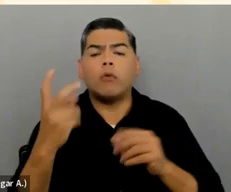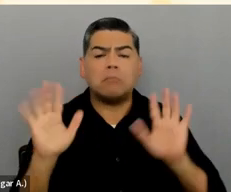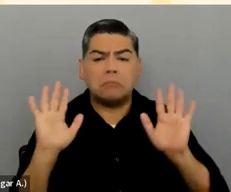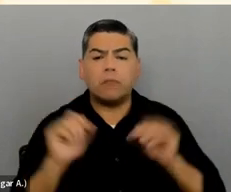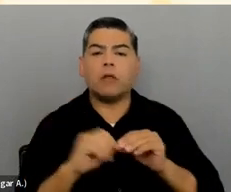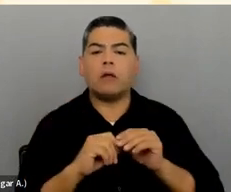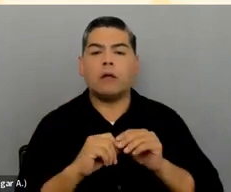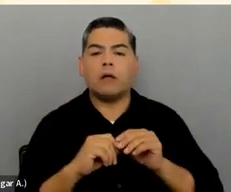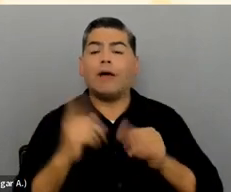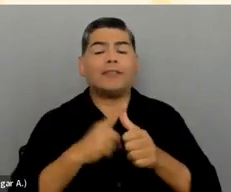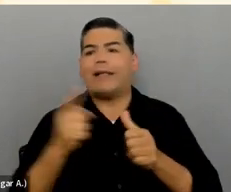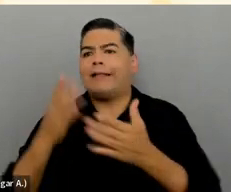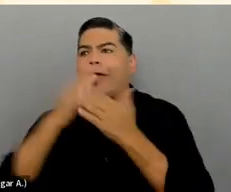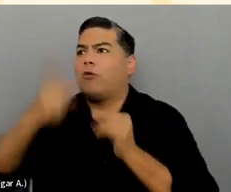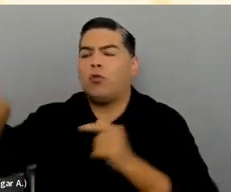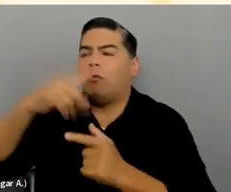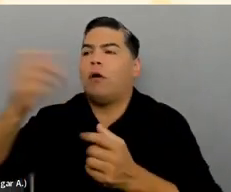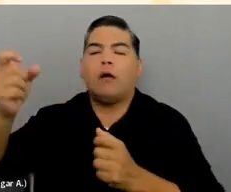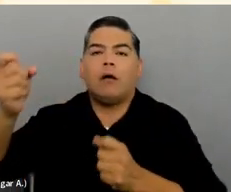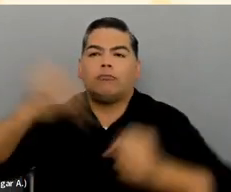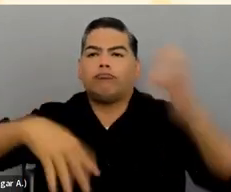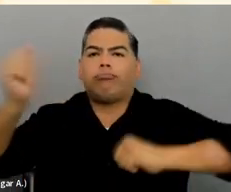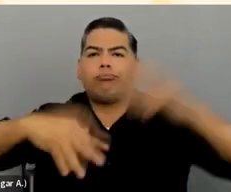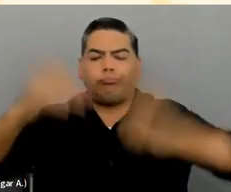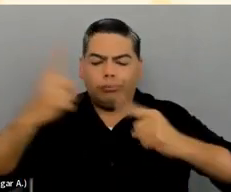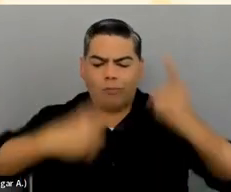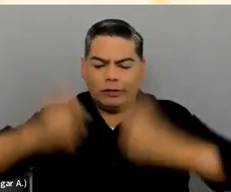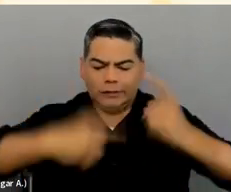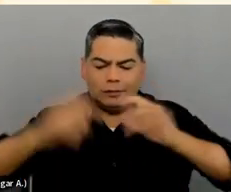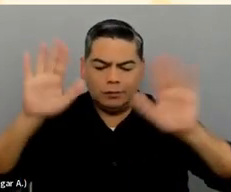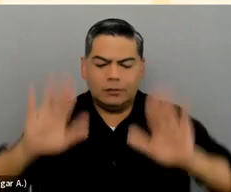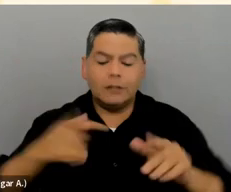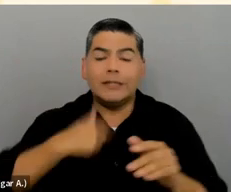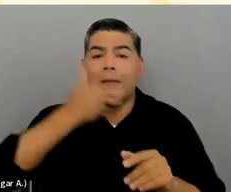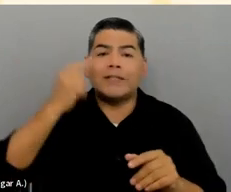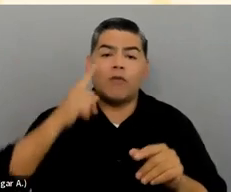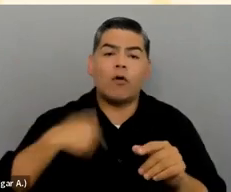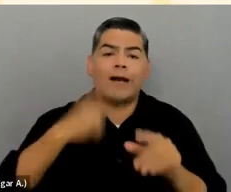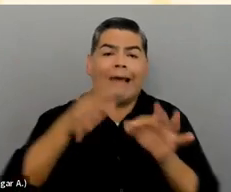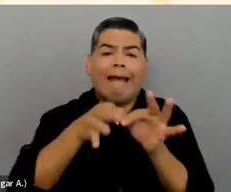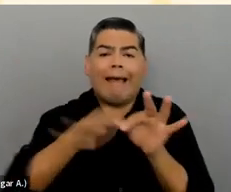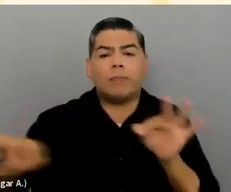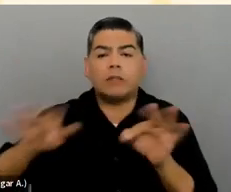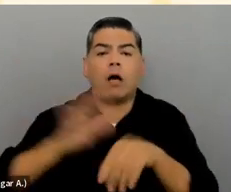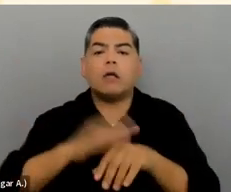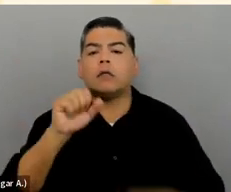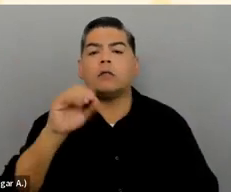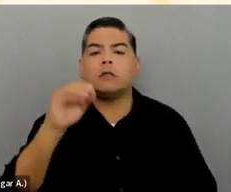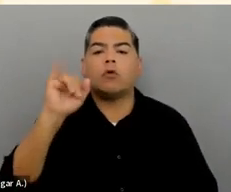Thanks for all the great questions, everybody. Anonymous question: Is it best to use captions for describing images on social media over alt text on Instagram, for example?